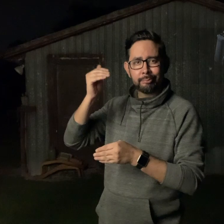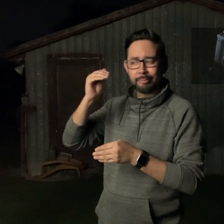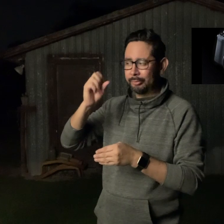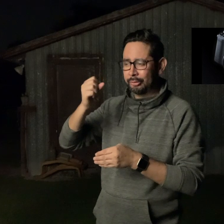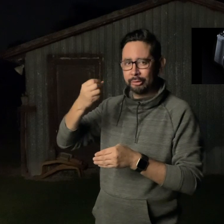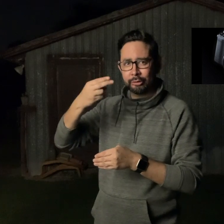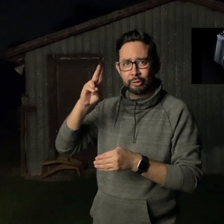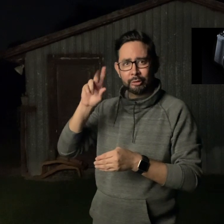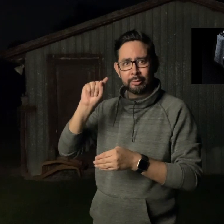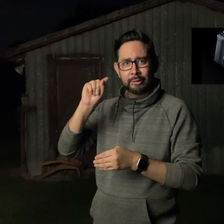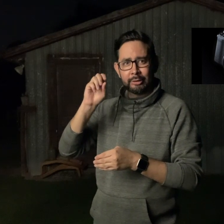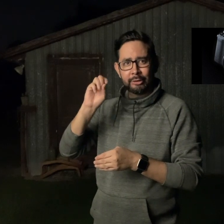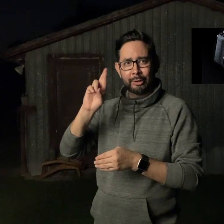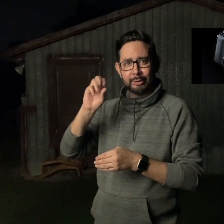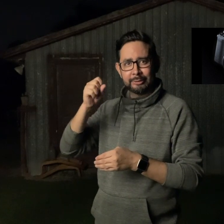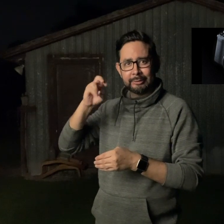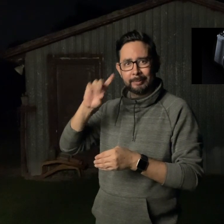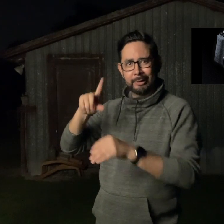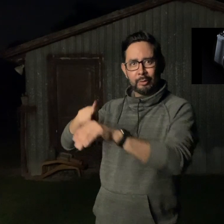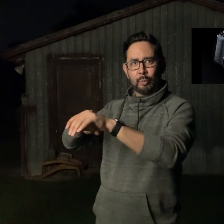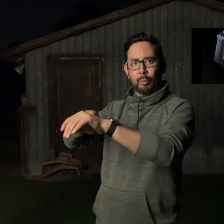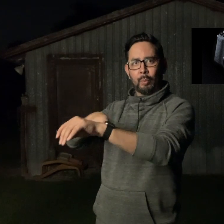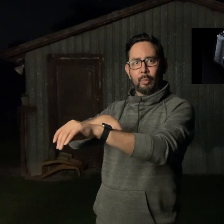You have to have a camera that has the ability to set the shutter speed.